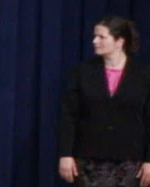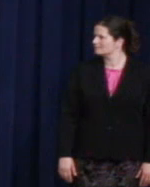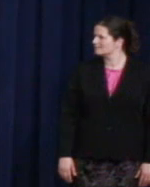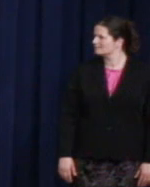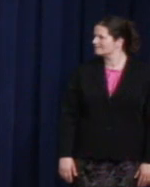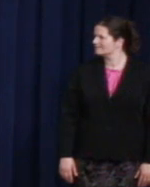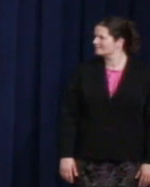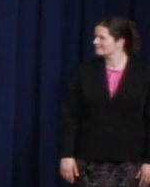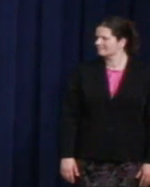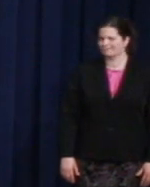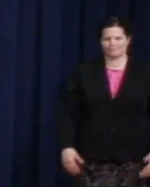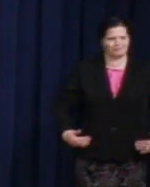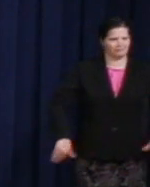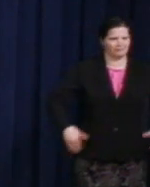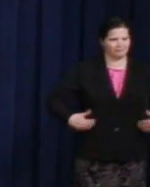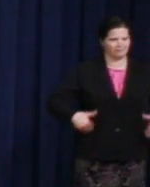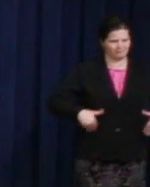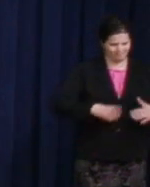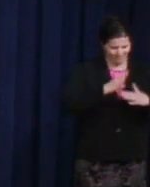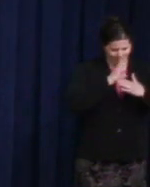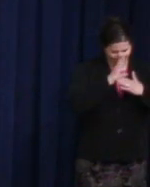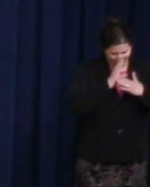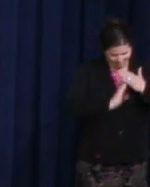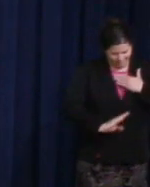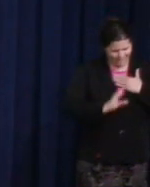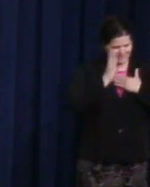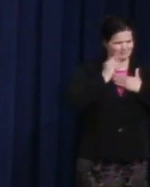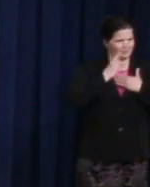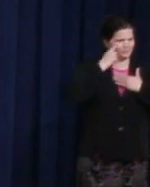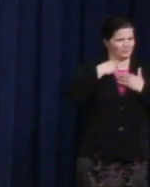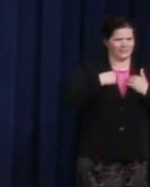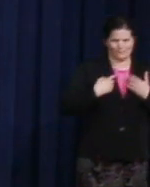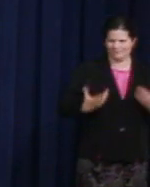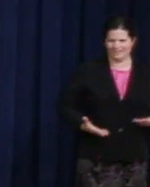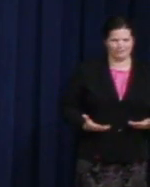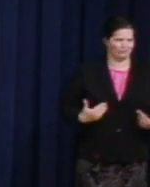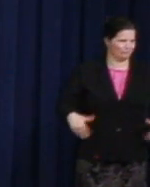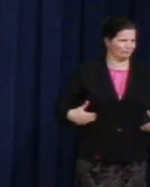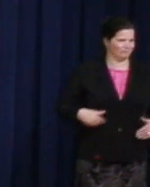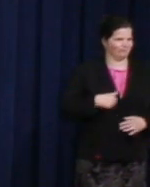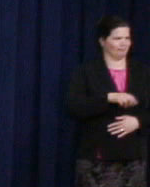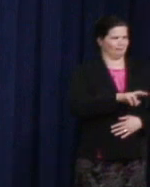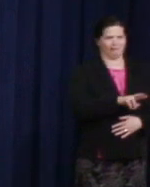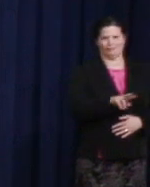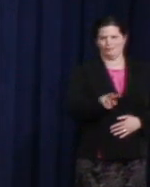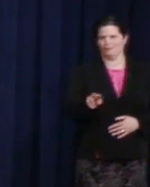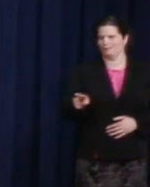Samantha Power: Totally humbled to be among you, look out at the audience, and you are the people